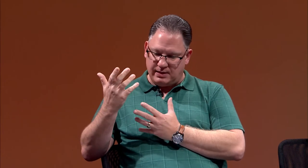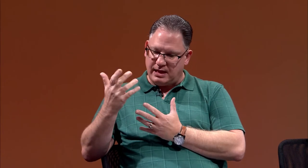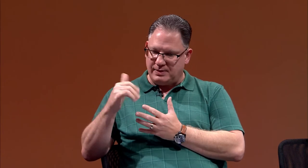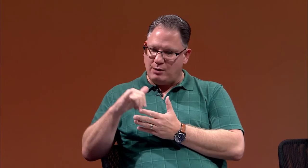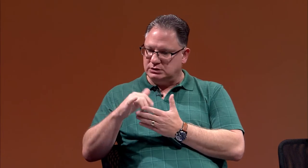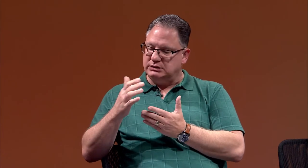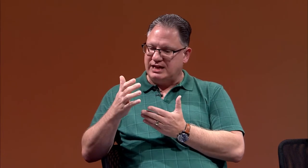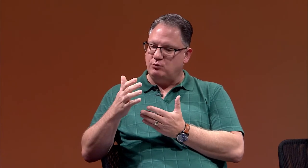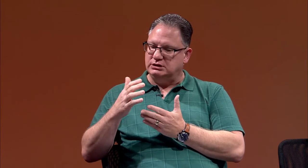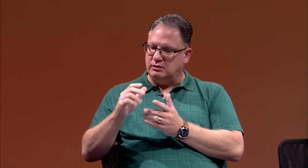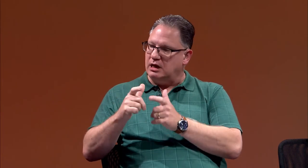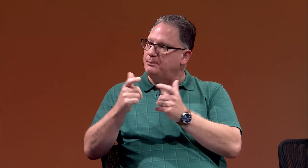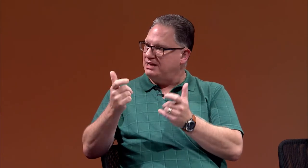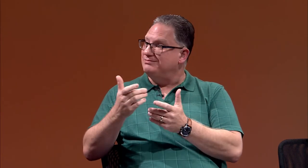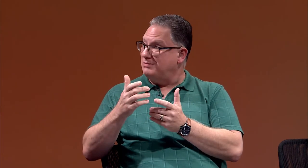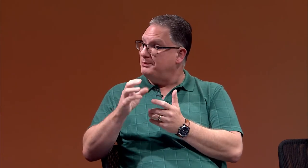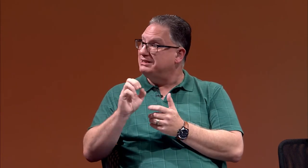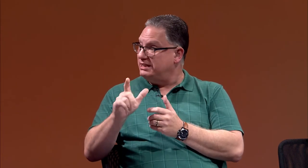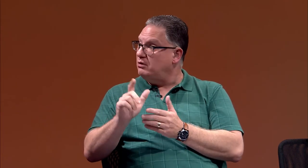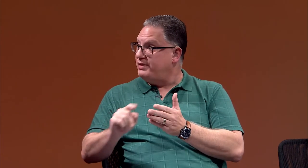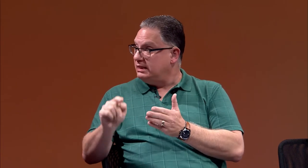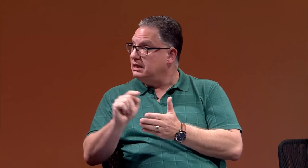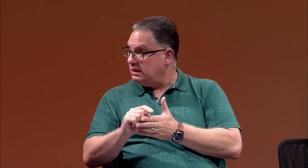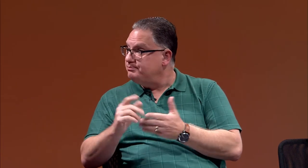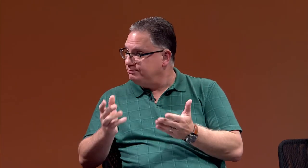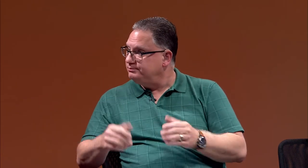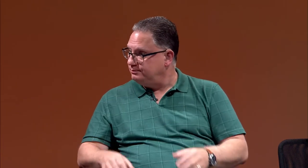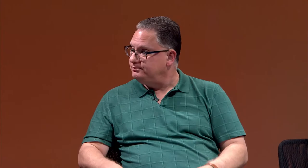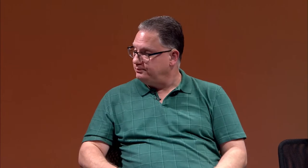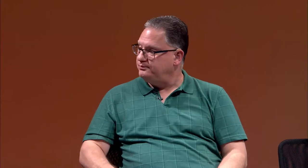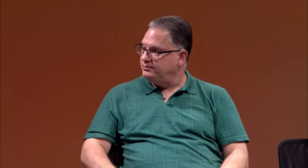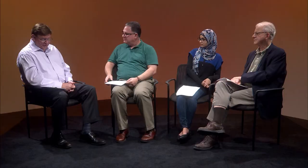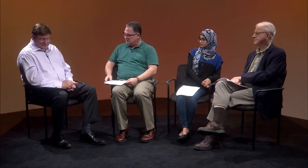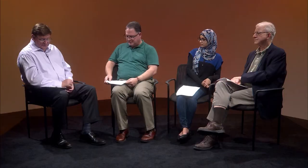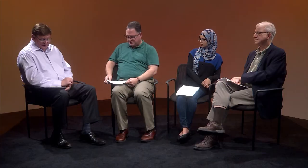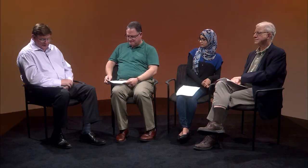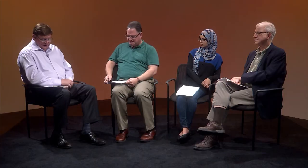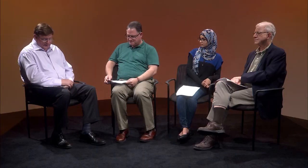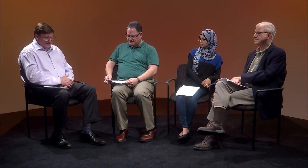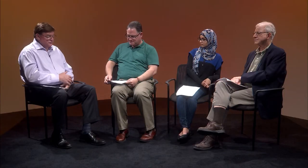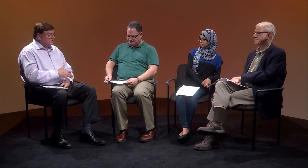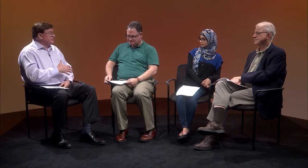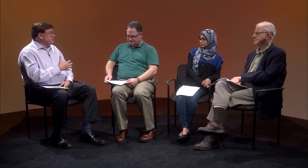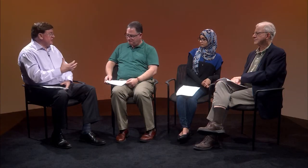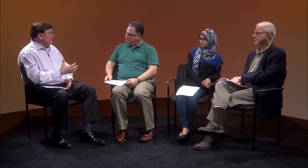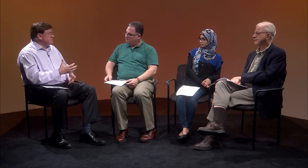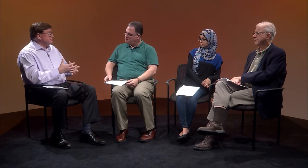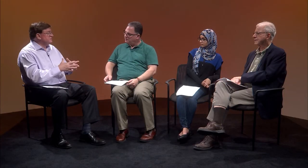And that was a big deal at that time. Right, right, and it really changed